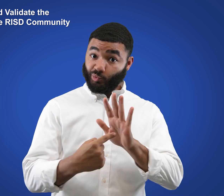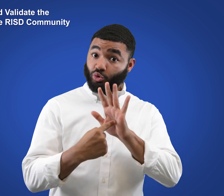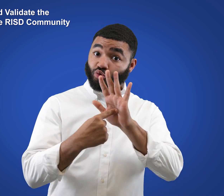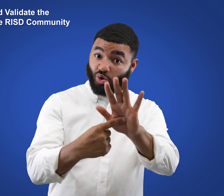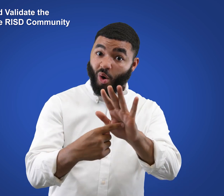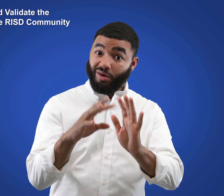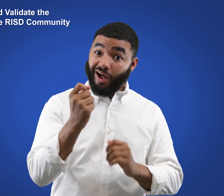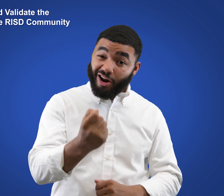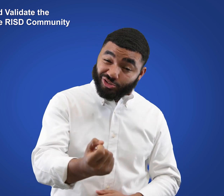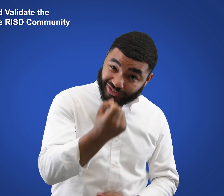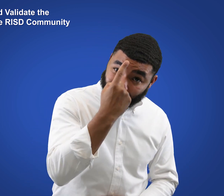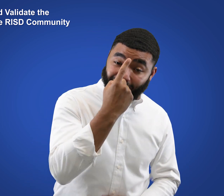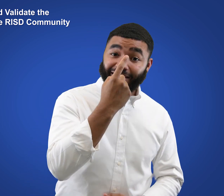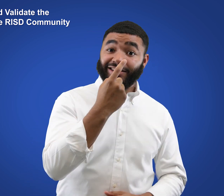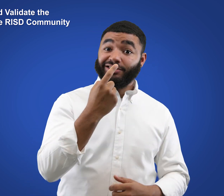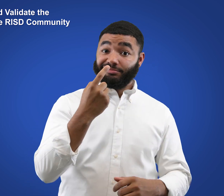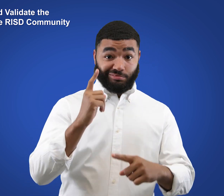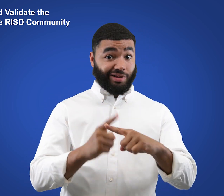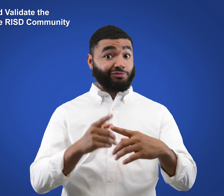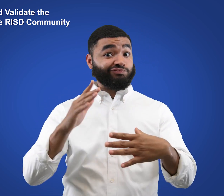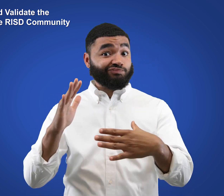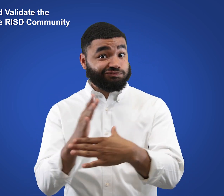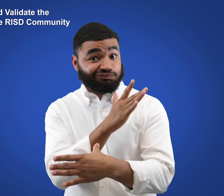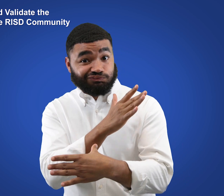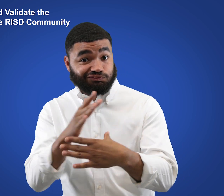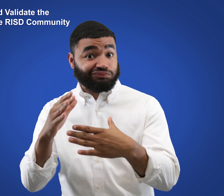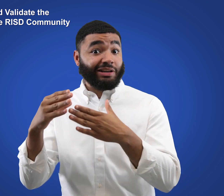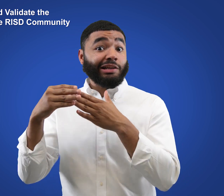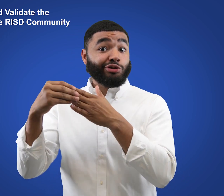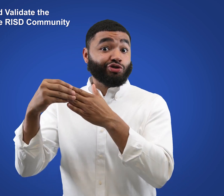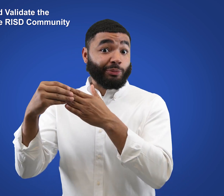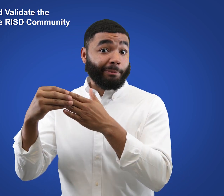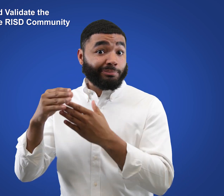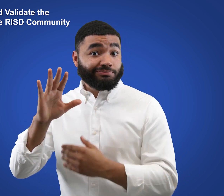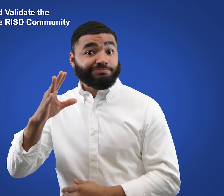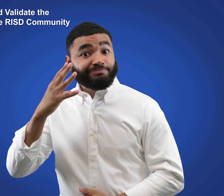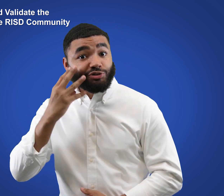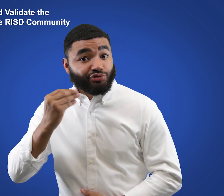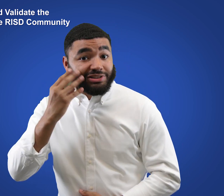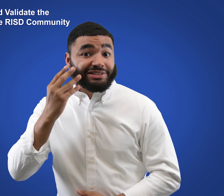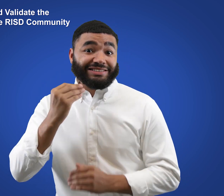Possesses comprehensive, wide-ranging leadership experience